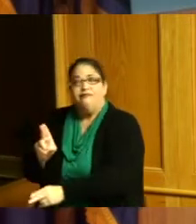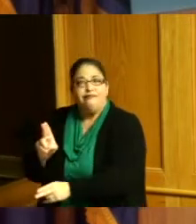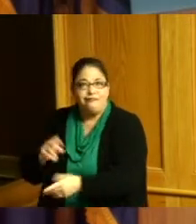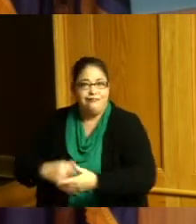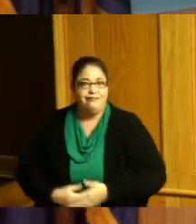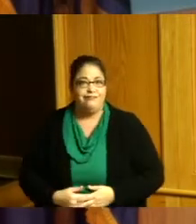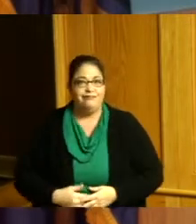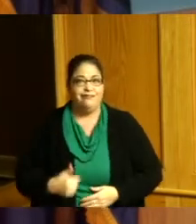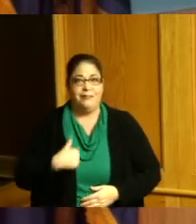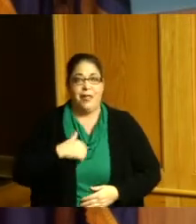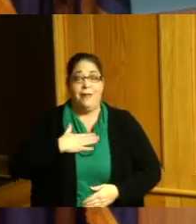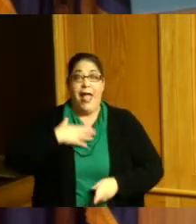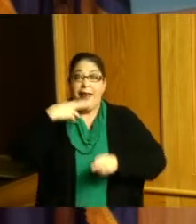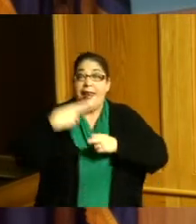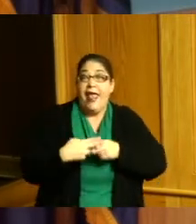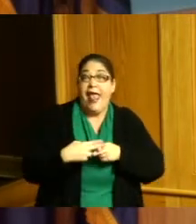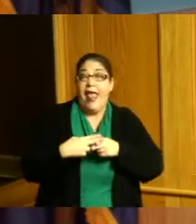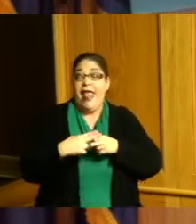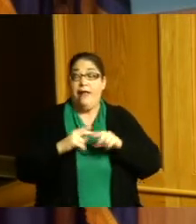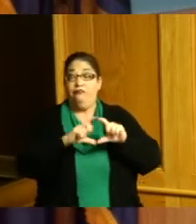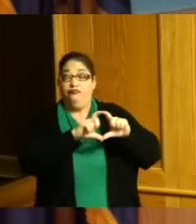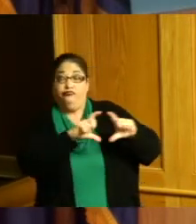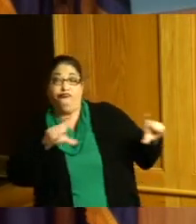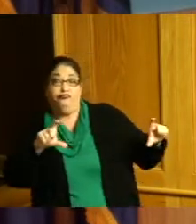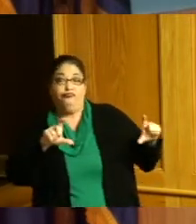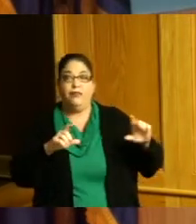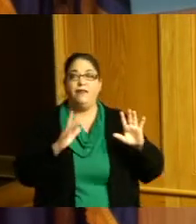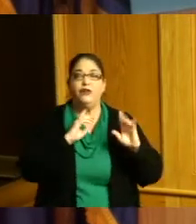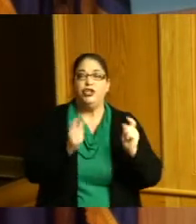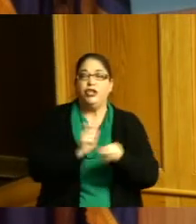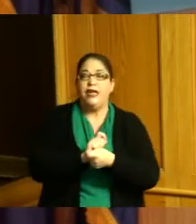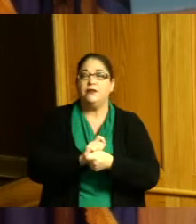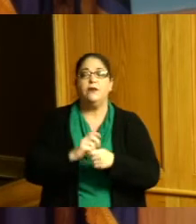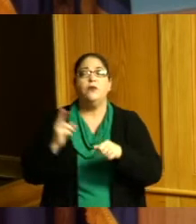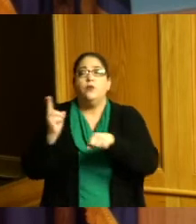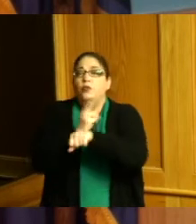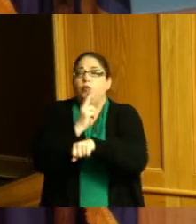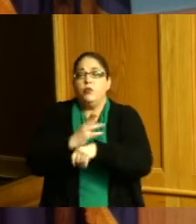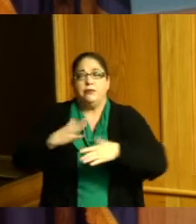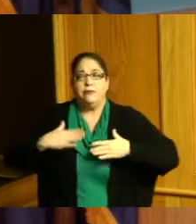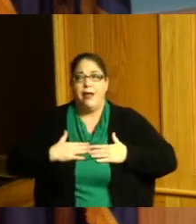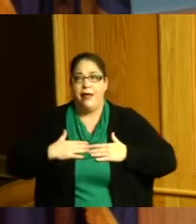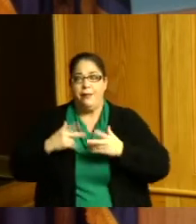to get my name plate to change my responsibility is use this position to make sure that we help